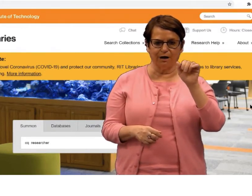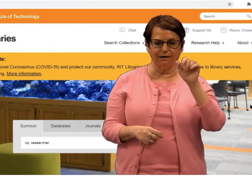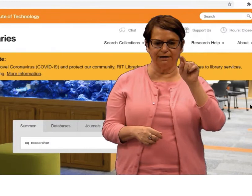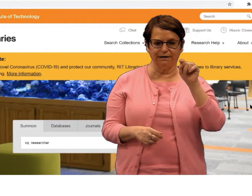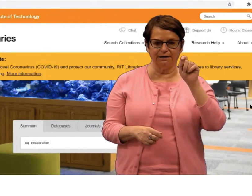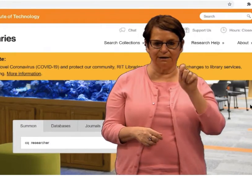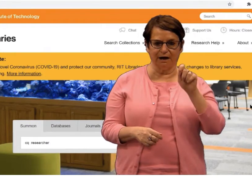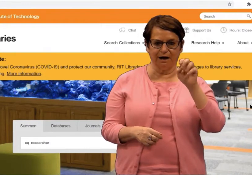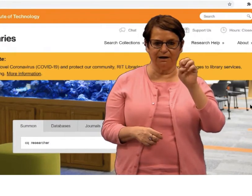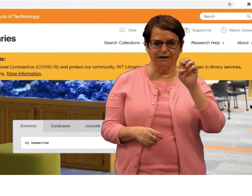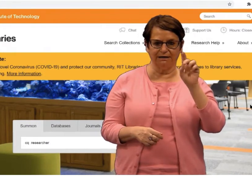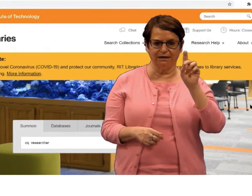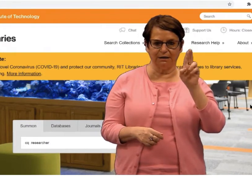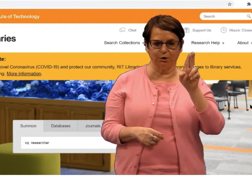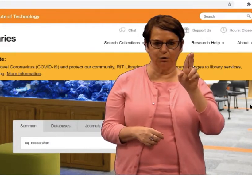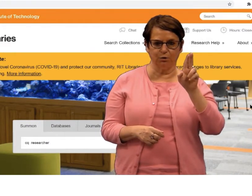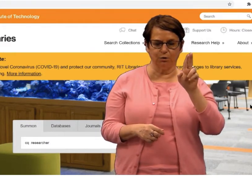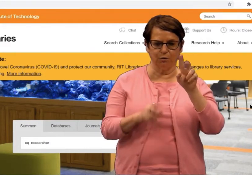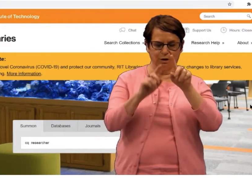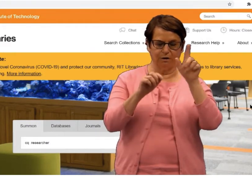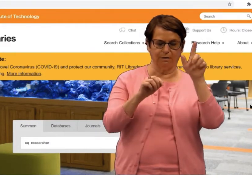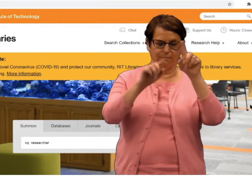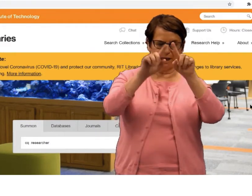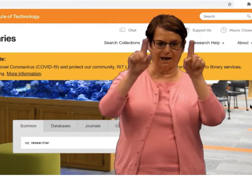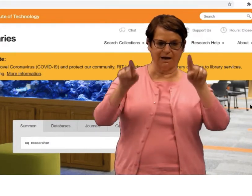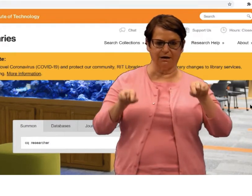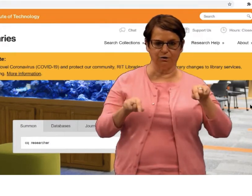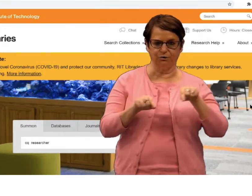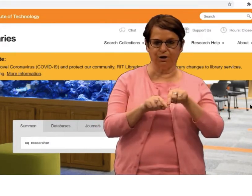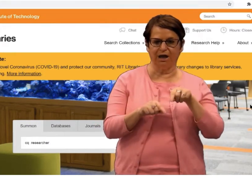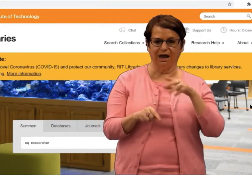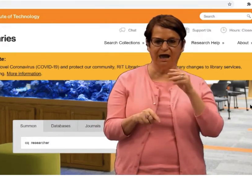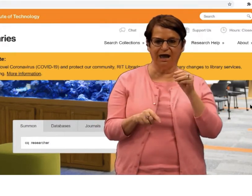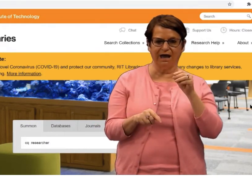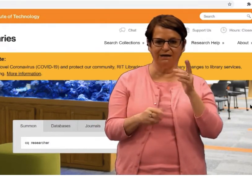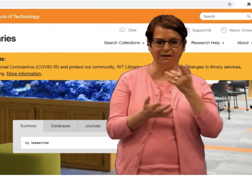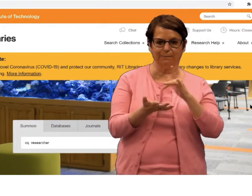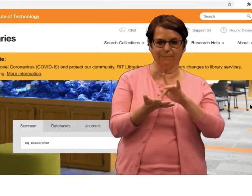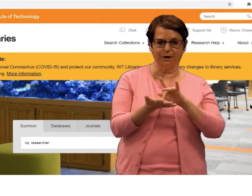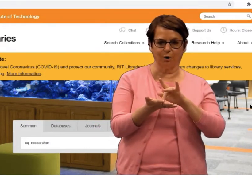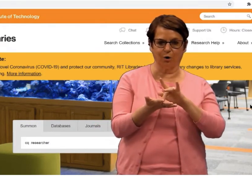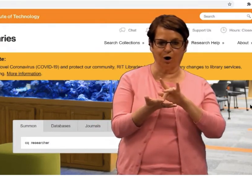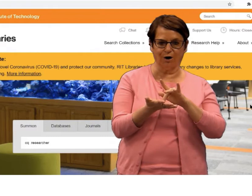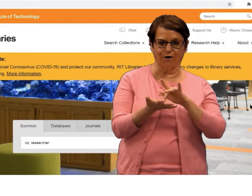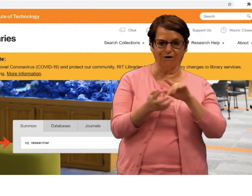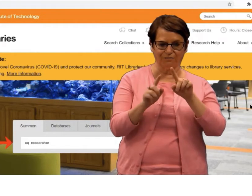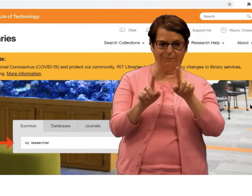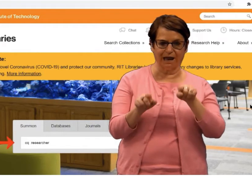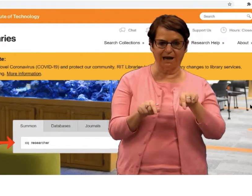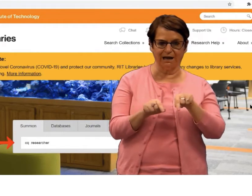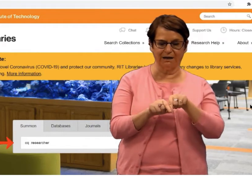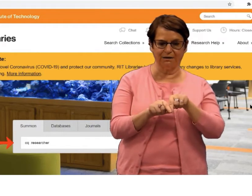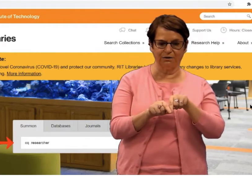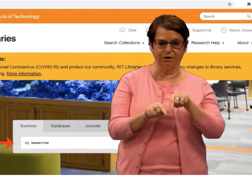Right now I'm on the library.rit.edu home page.